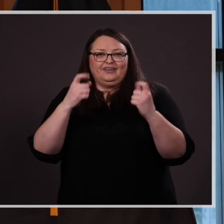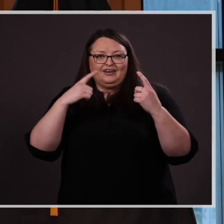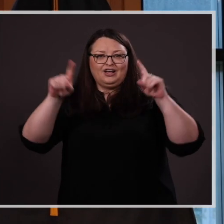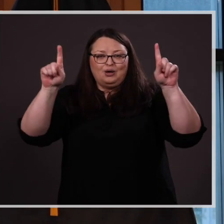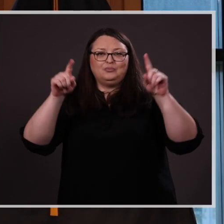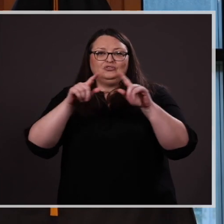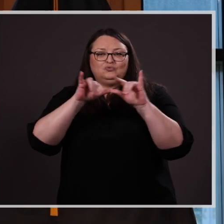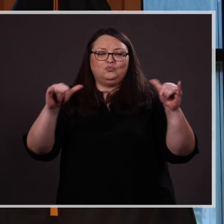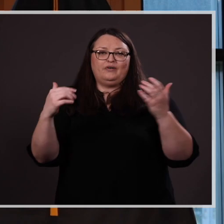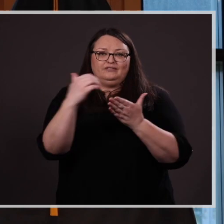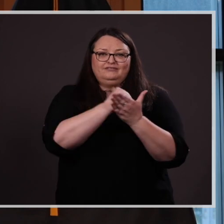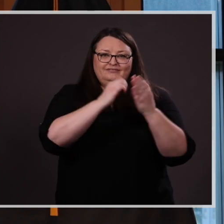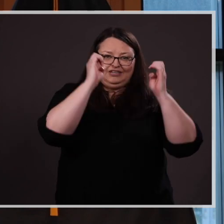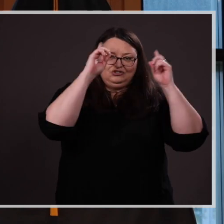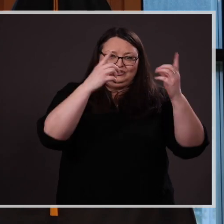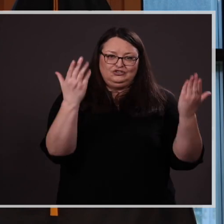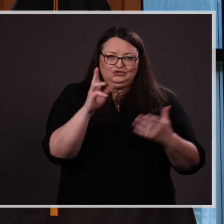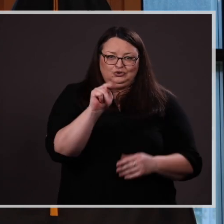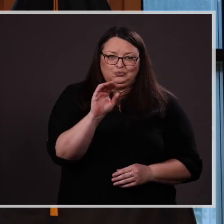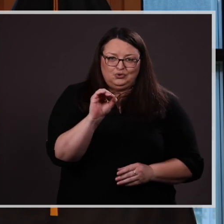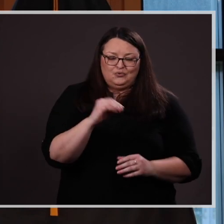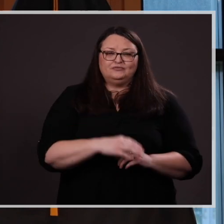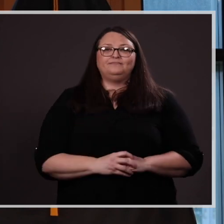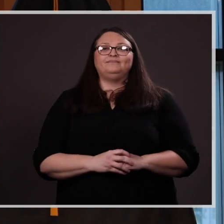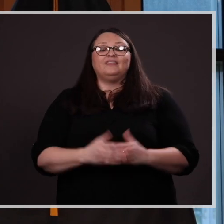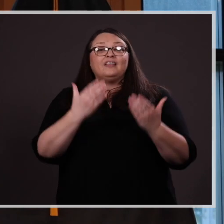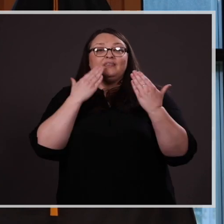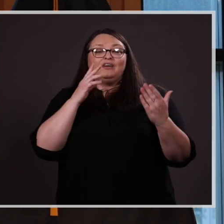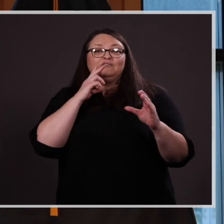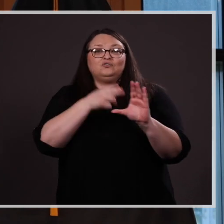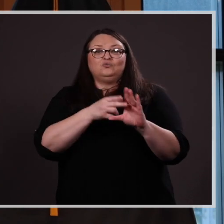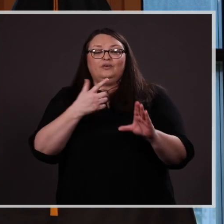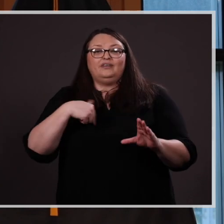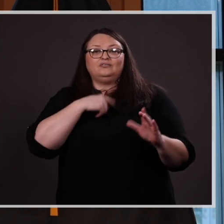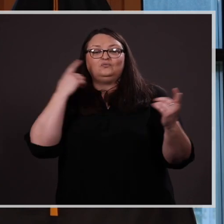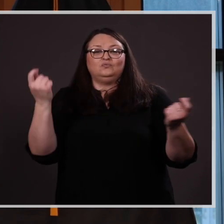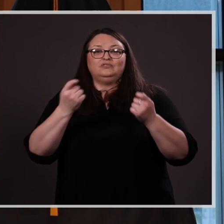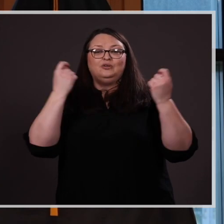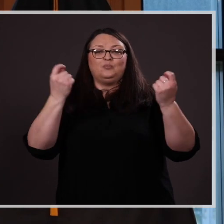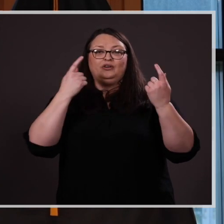gaining an education at UNO. Thank you for joining us to celebrate the achievements of